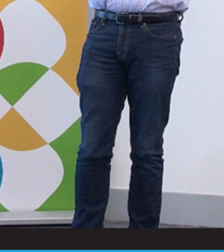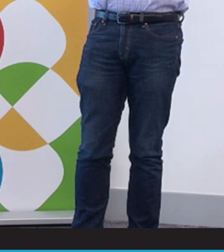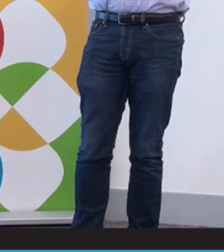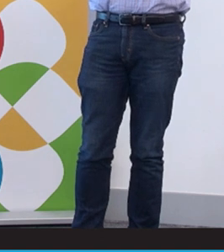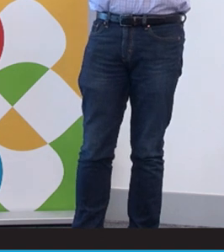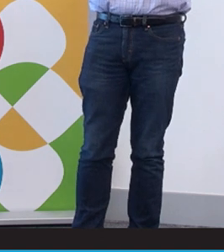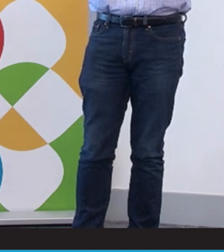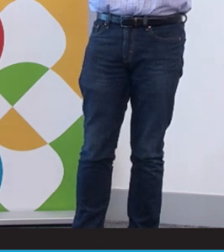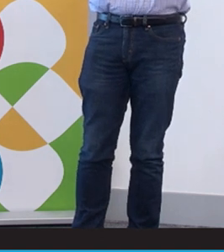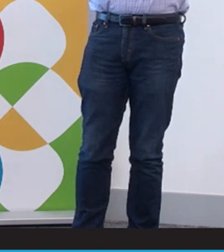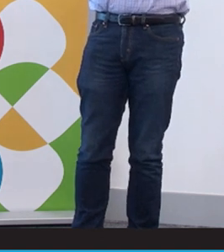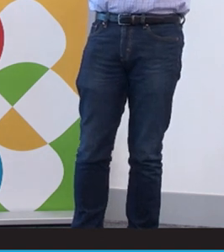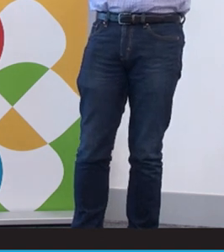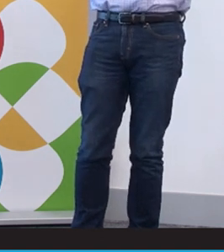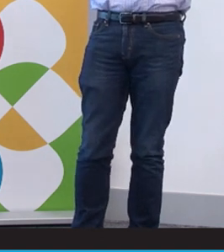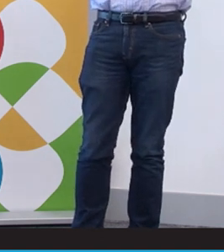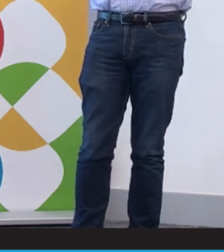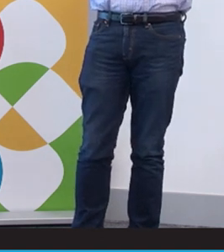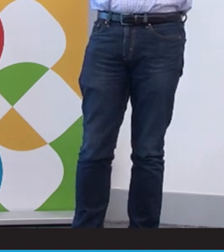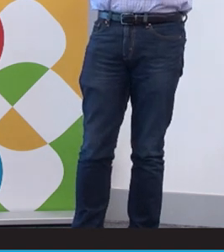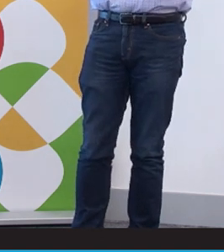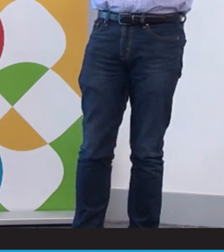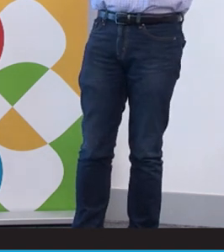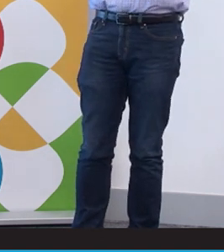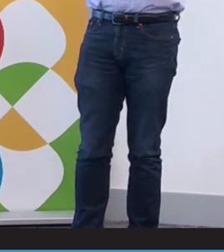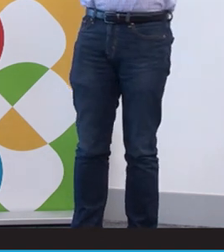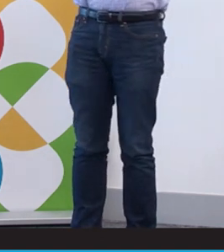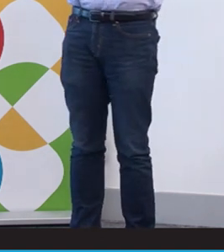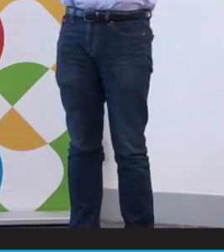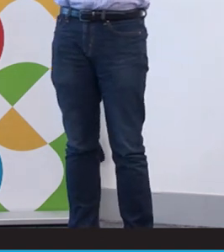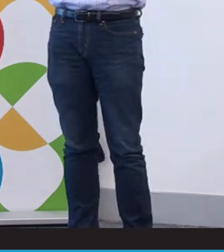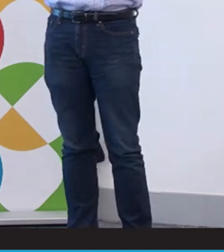So we've established an impact team or an impact agenda more recently where we can focus on